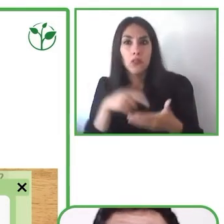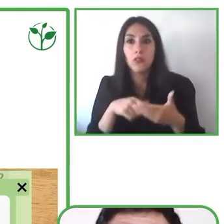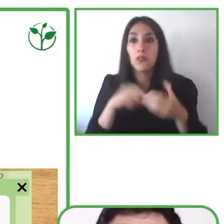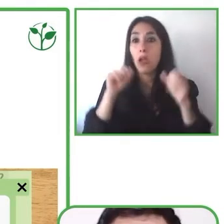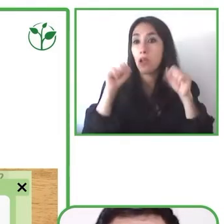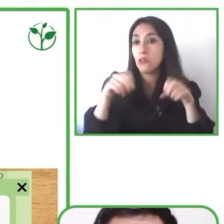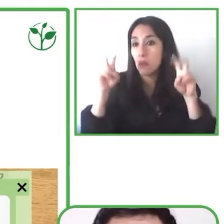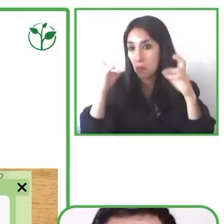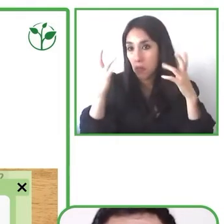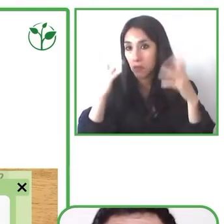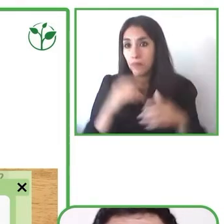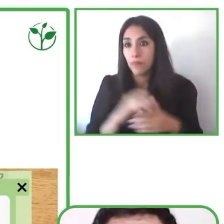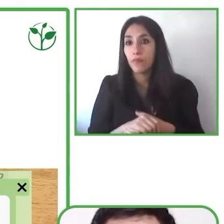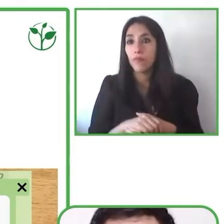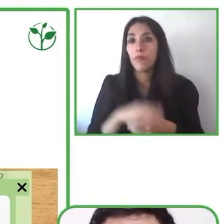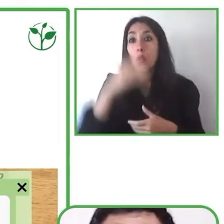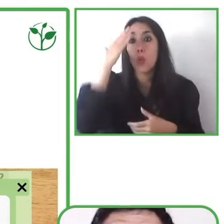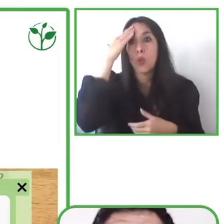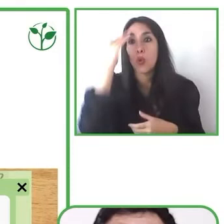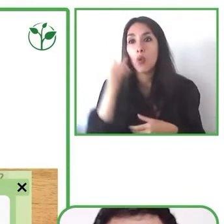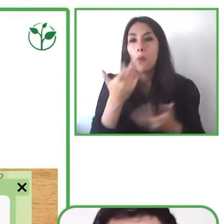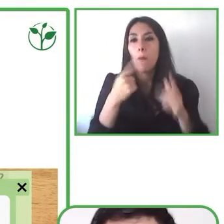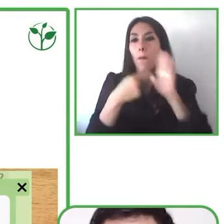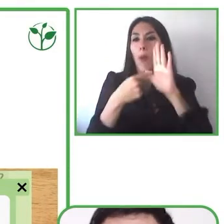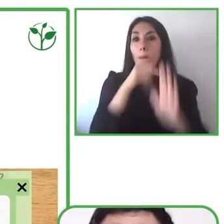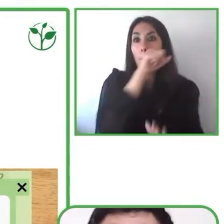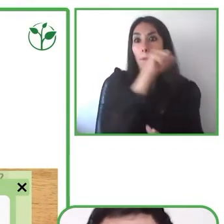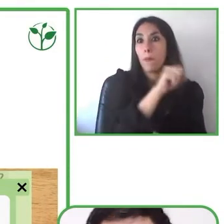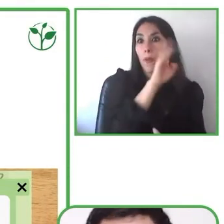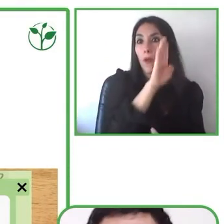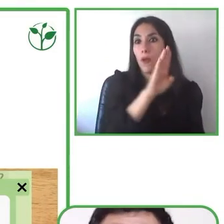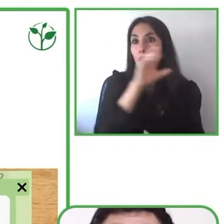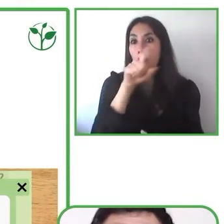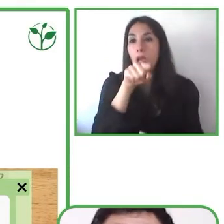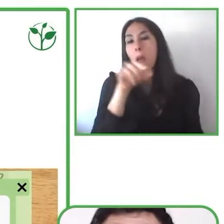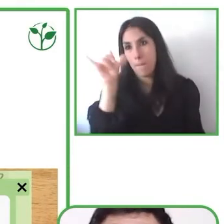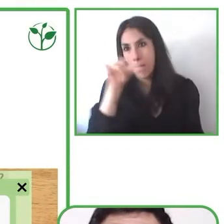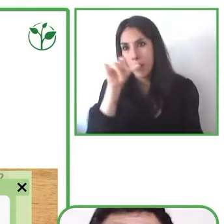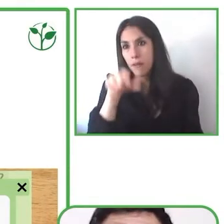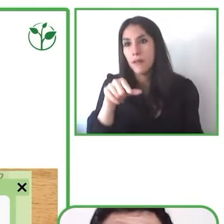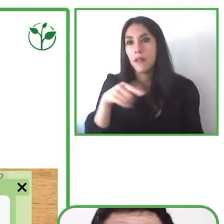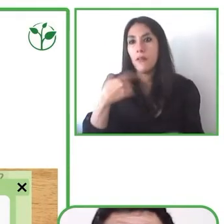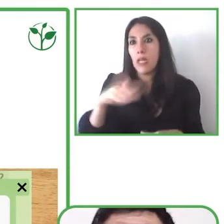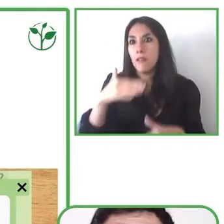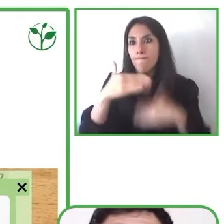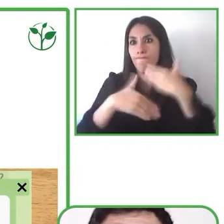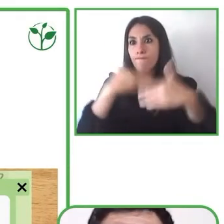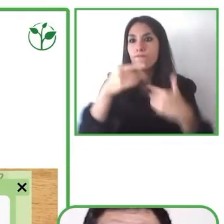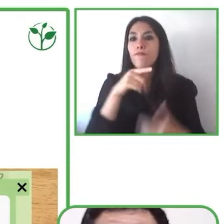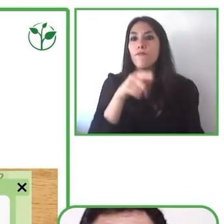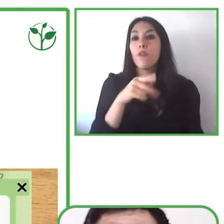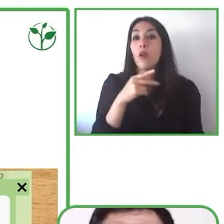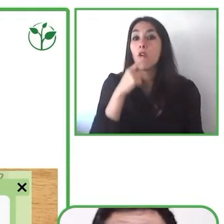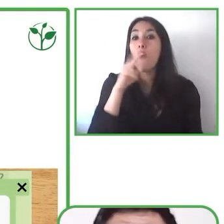knowledge of the letters and also vocabulary skills, oral comprehension that we can